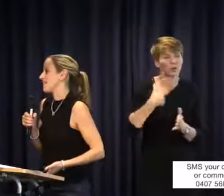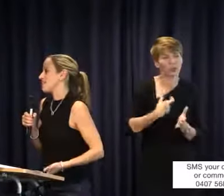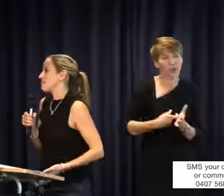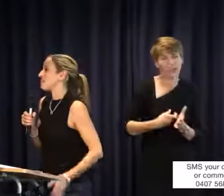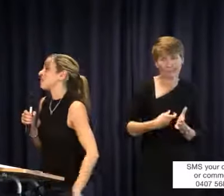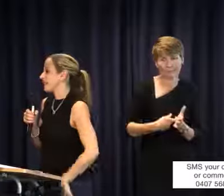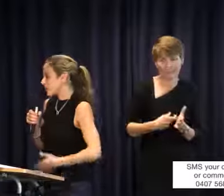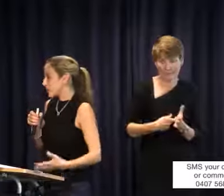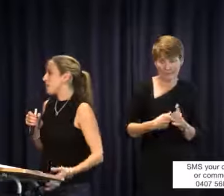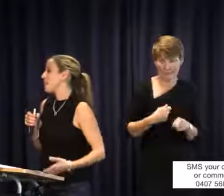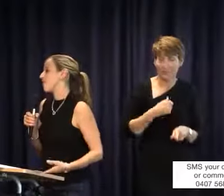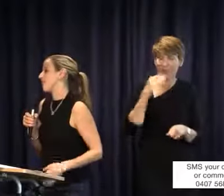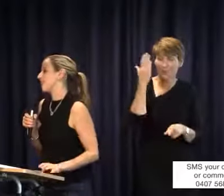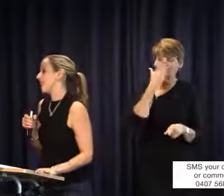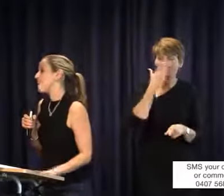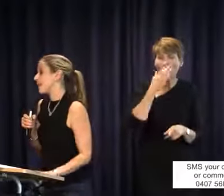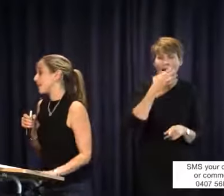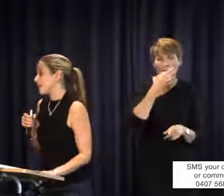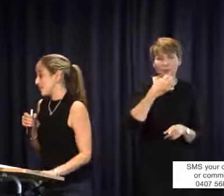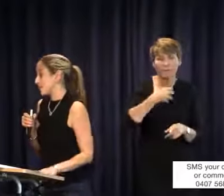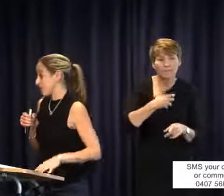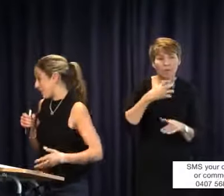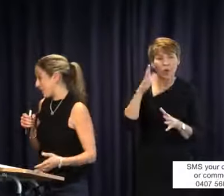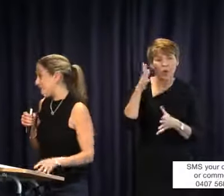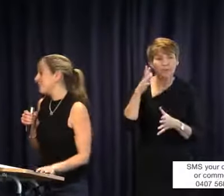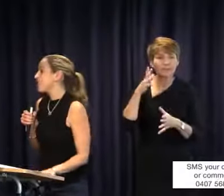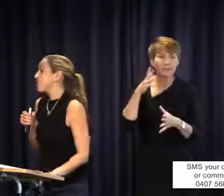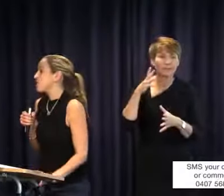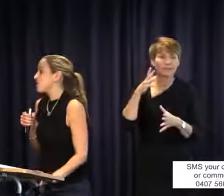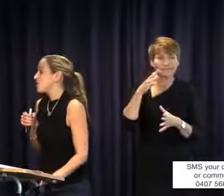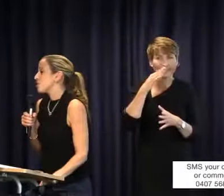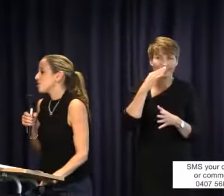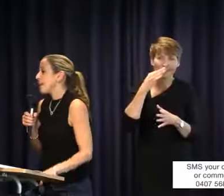is we're getting a little bit more Auslan in there but it is a bit of a battle. So when